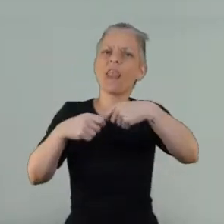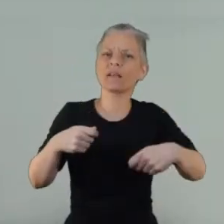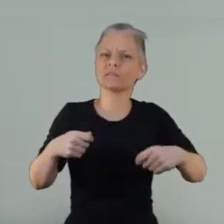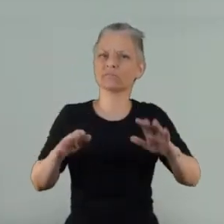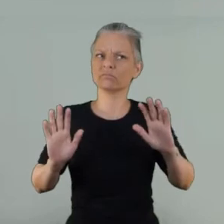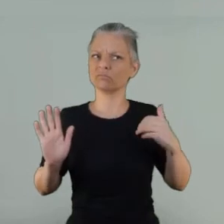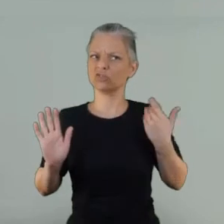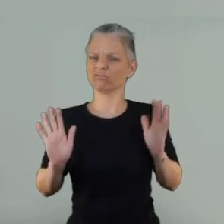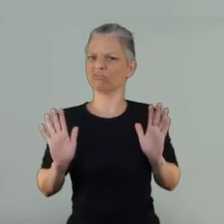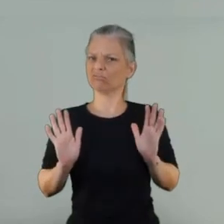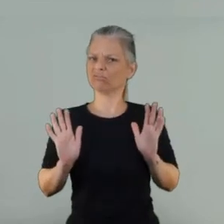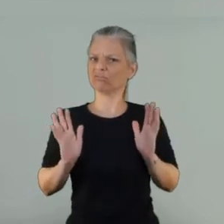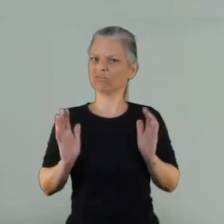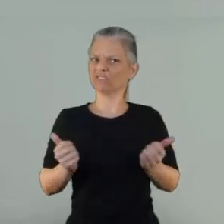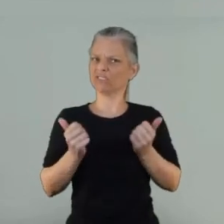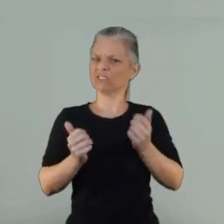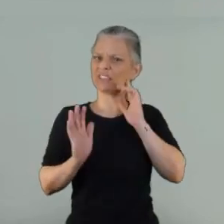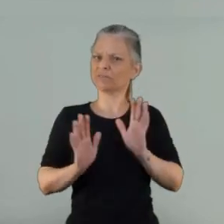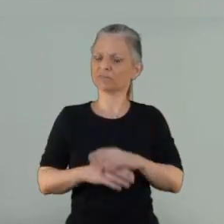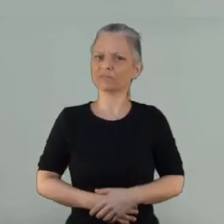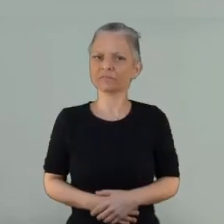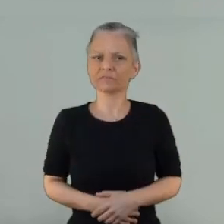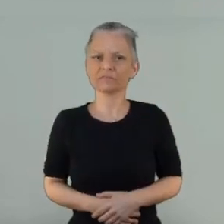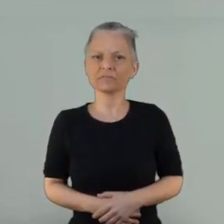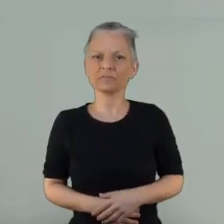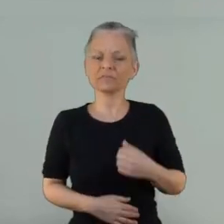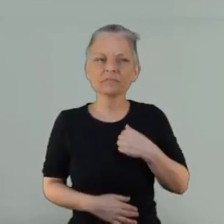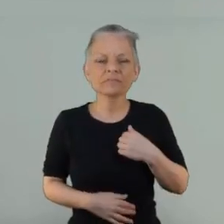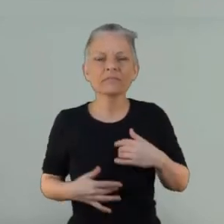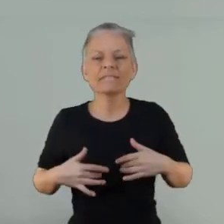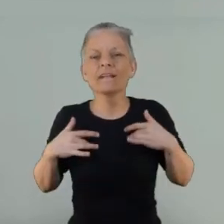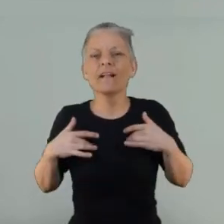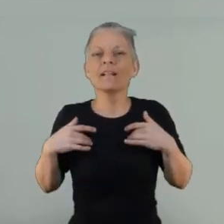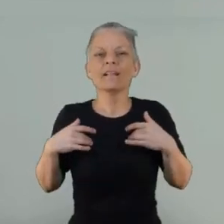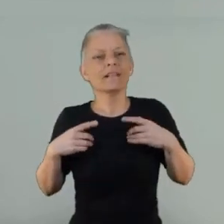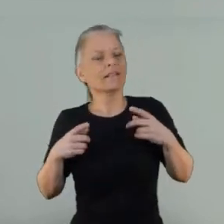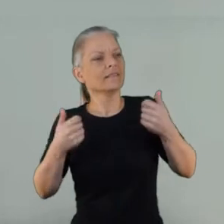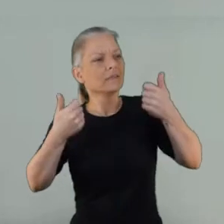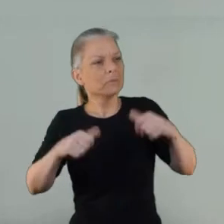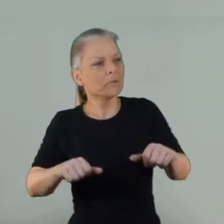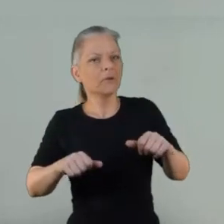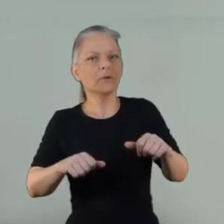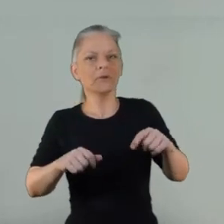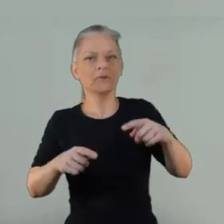I felt listened to for like the first time when it came down to it.